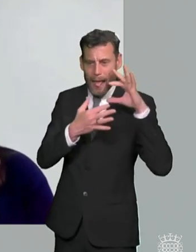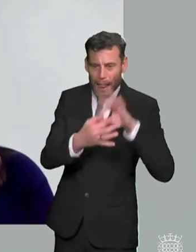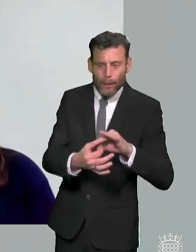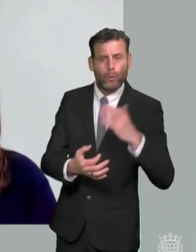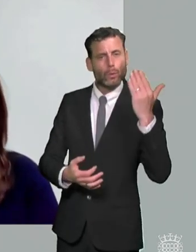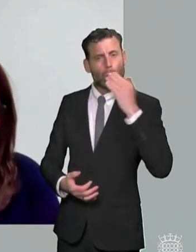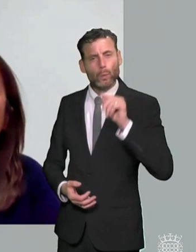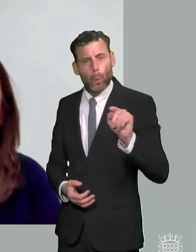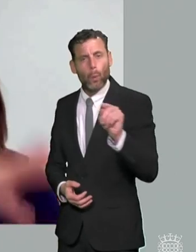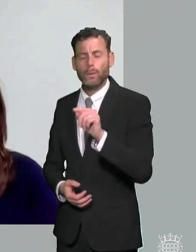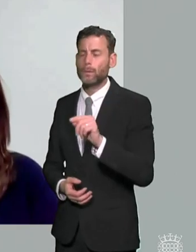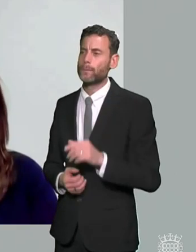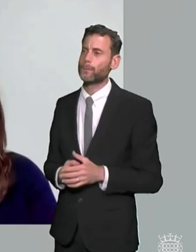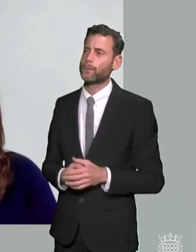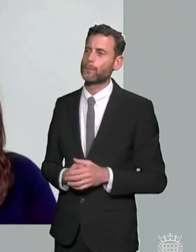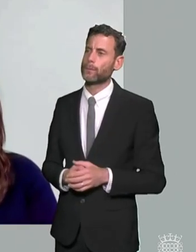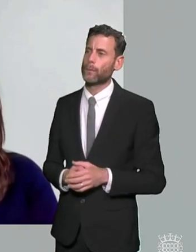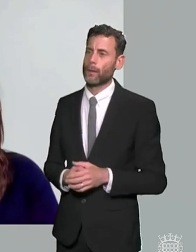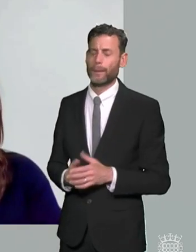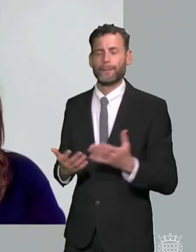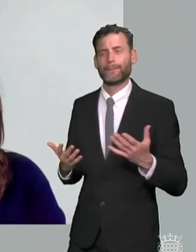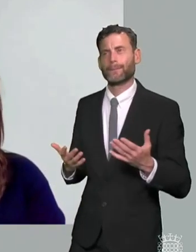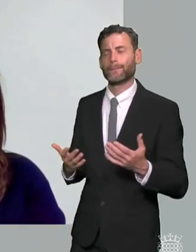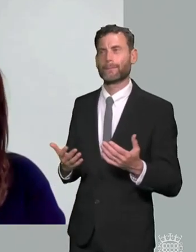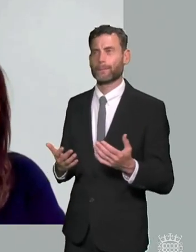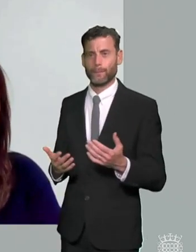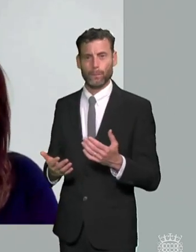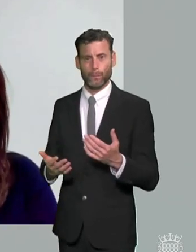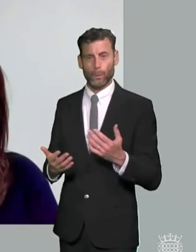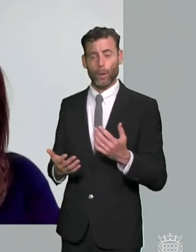it's that you know there's a there's a broader issue around kind of accountability and actually